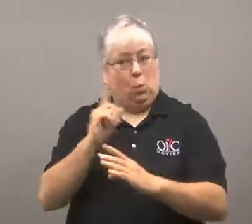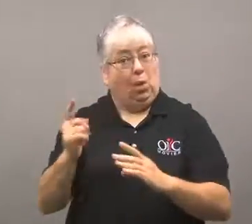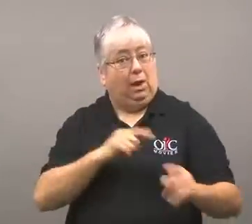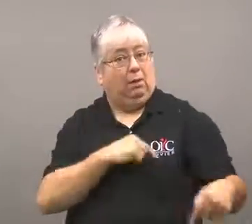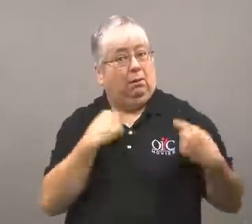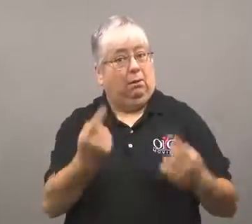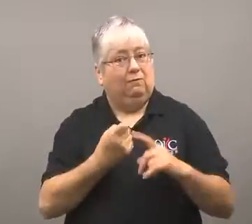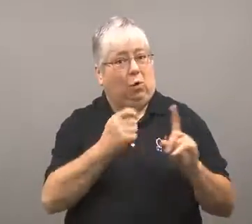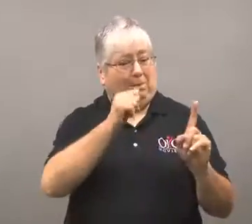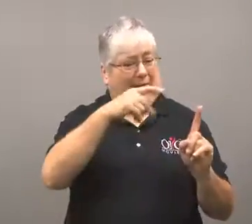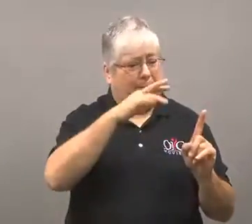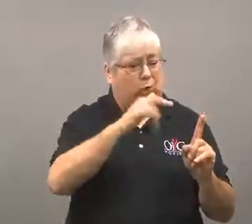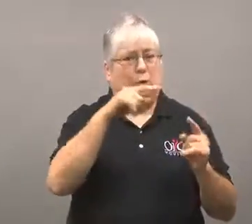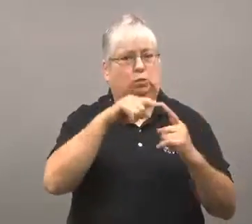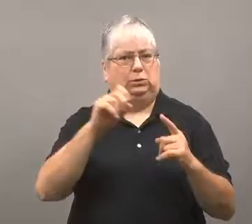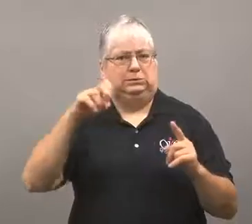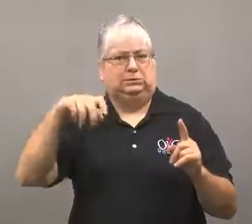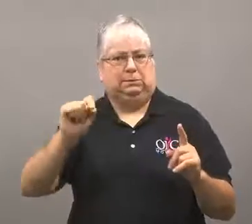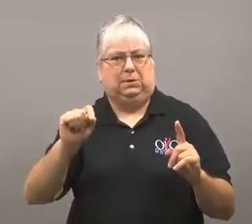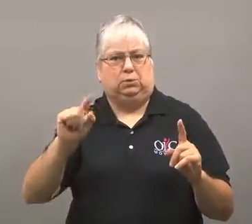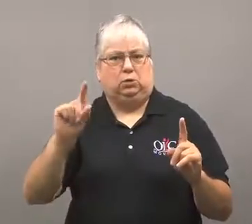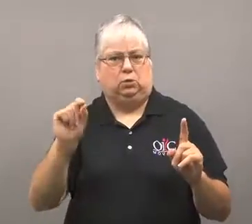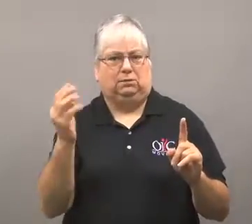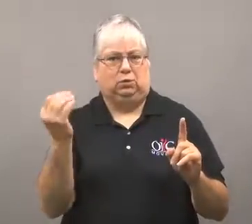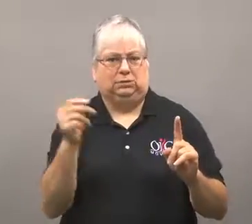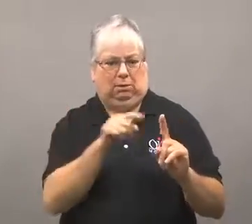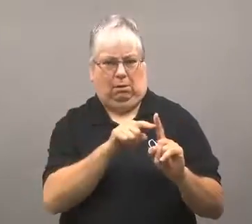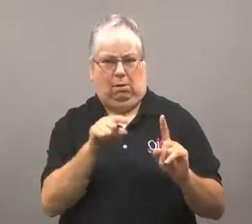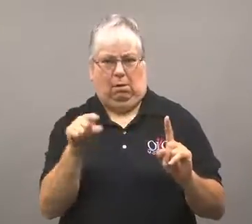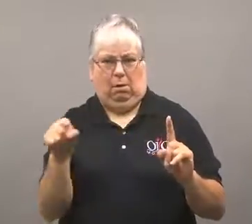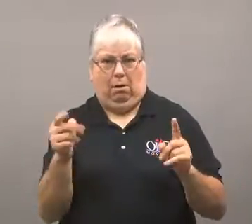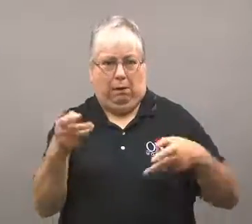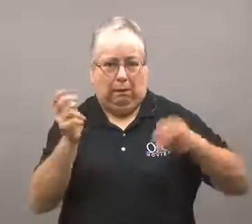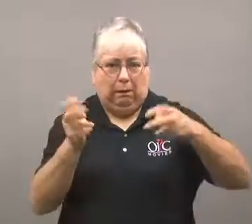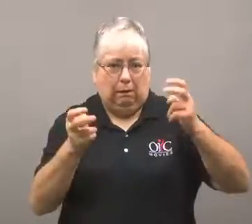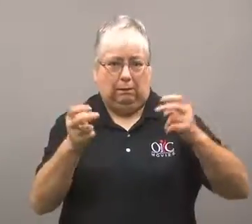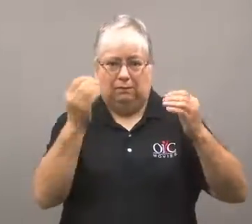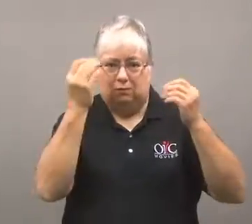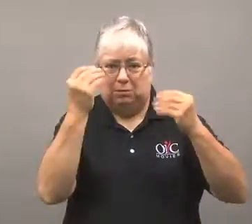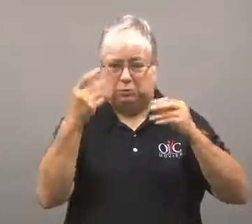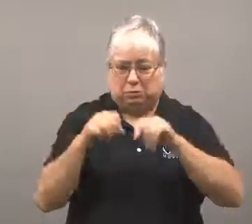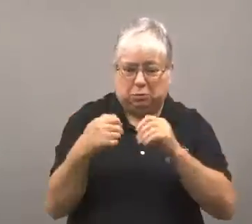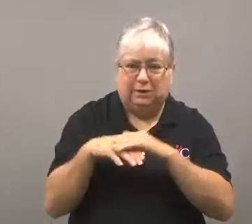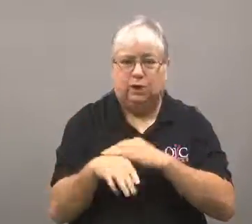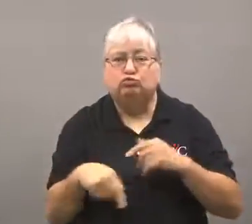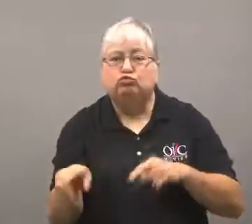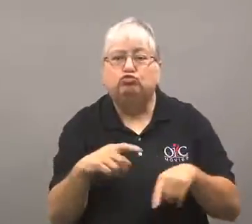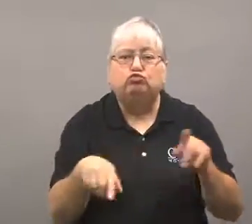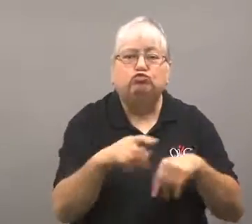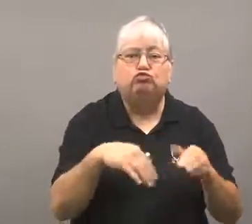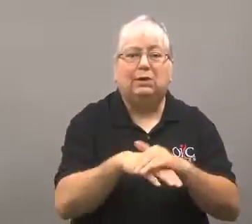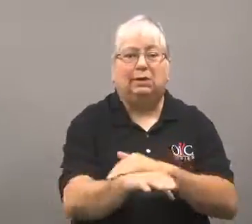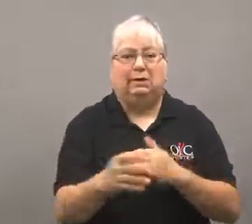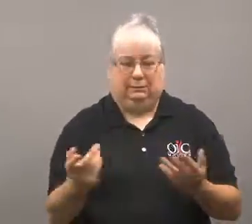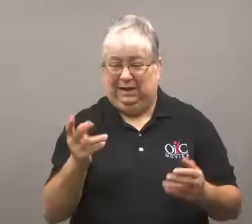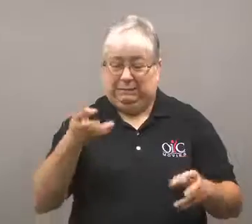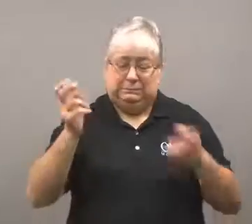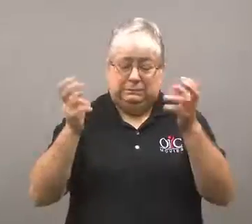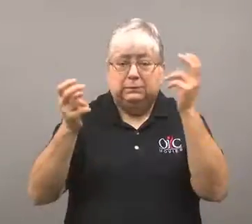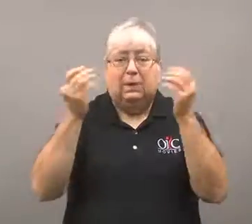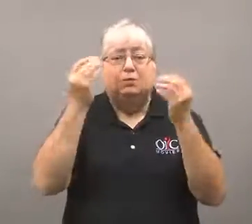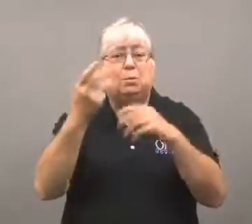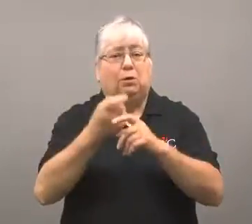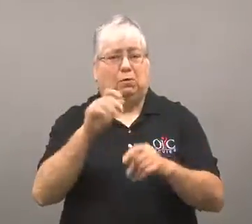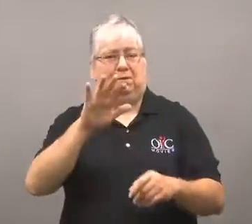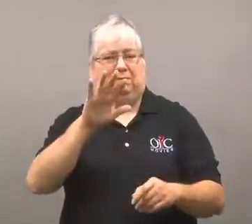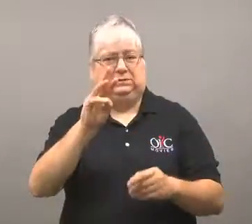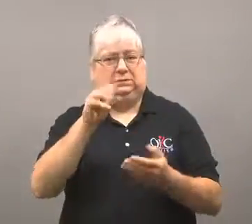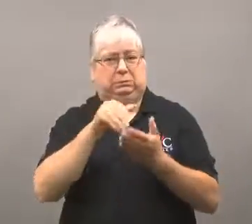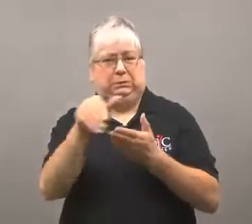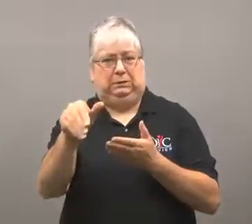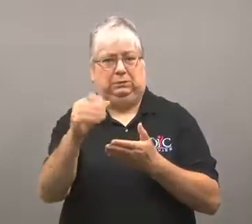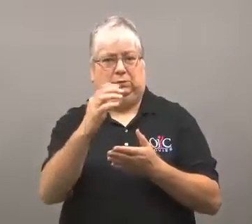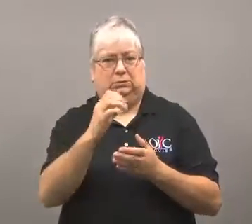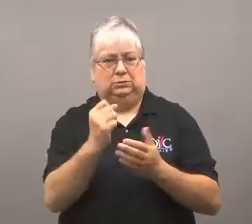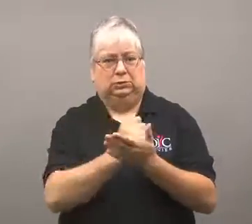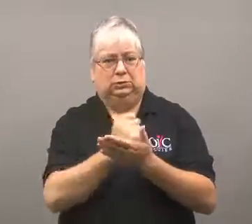The hacking took place from April to September of 2014.